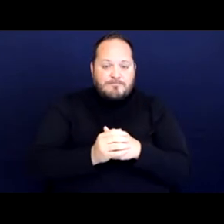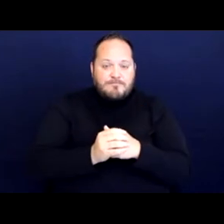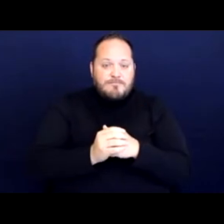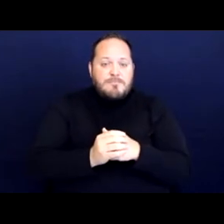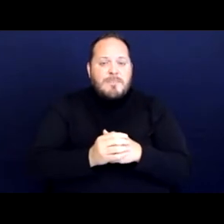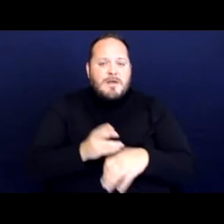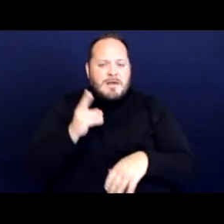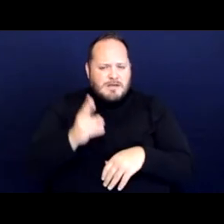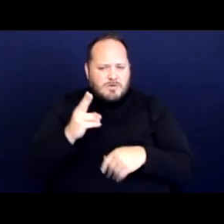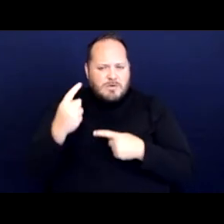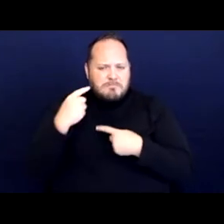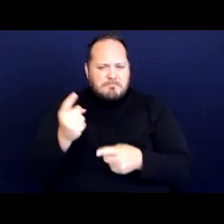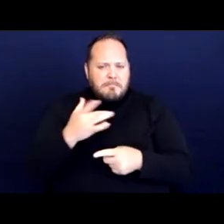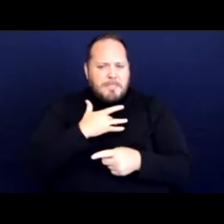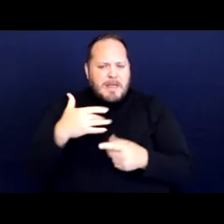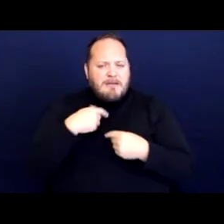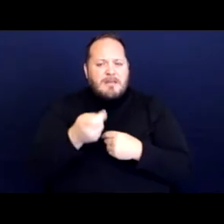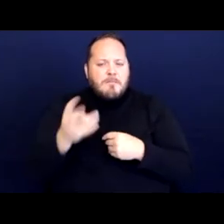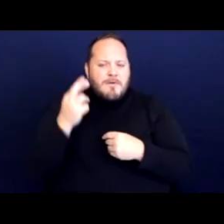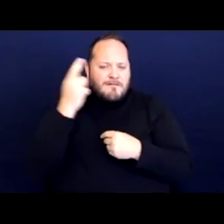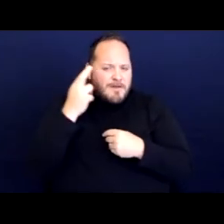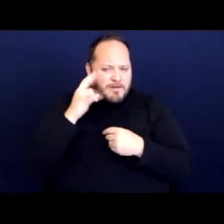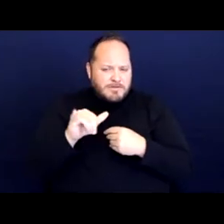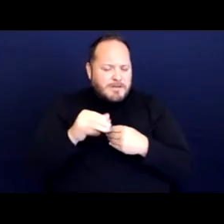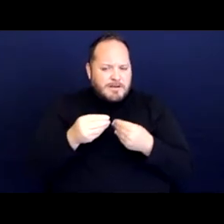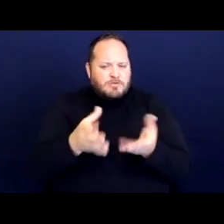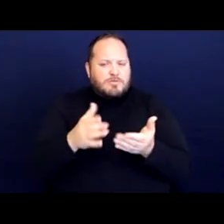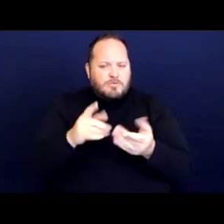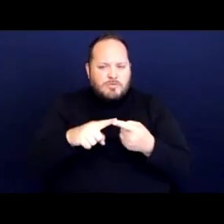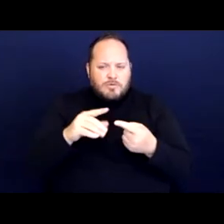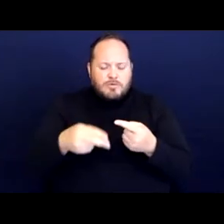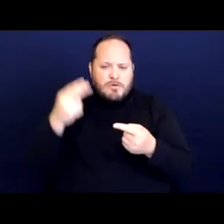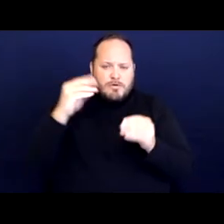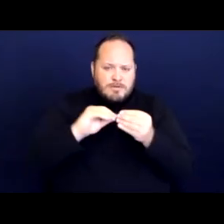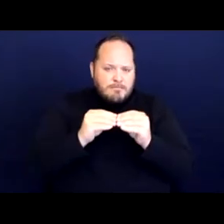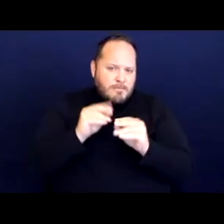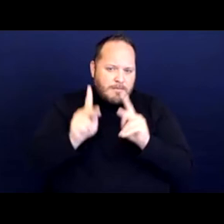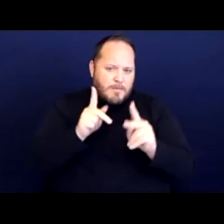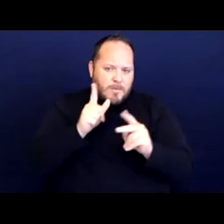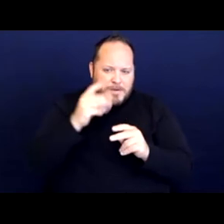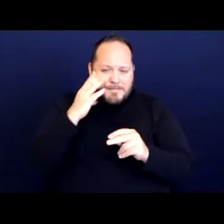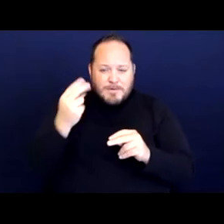that have contributed to the large numbers of people experiencing homelessness in our state.